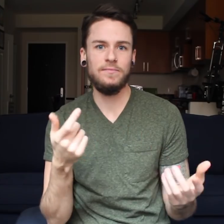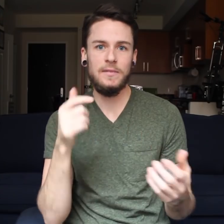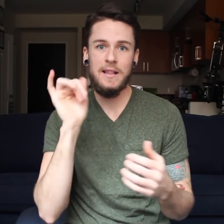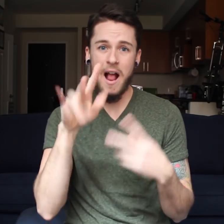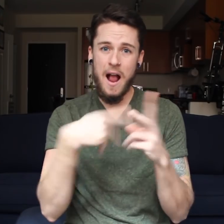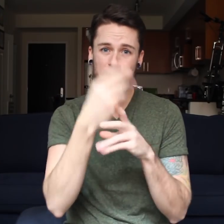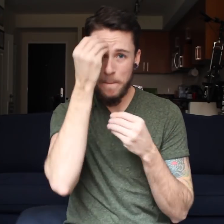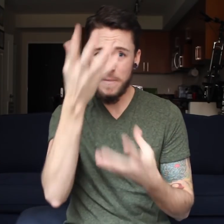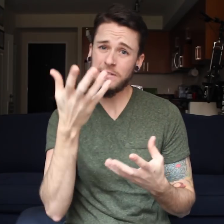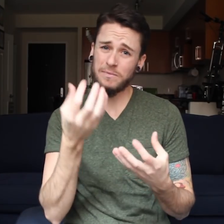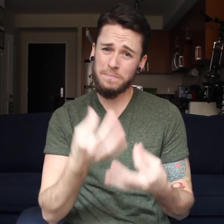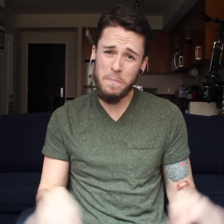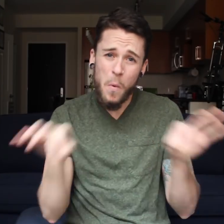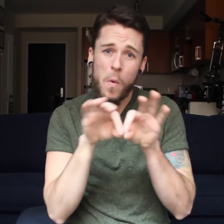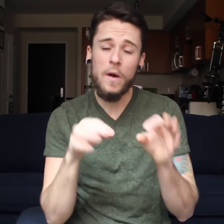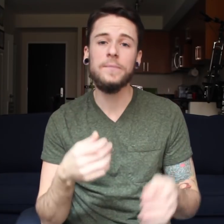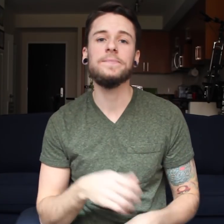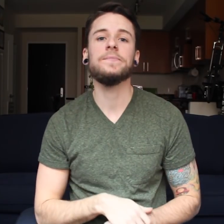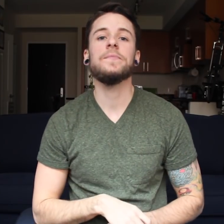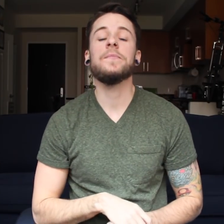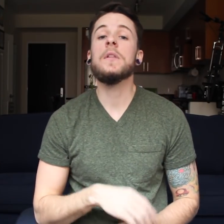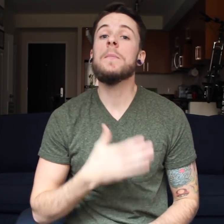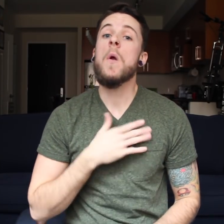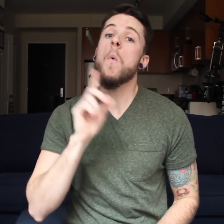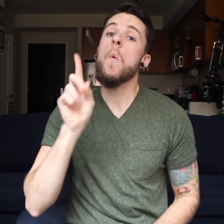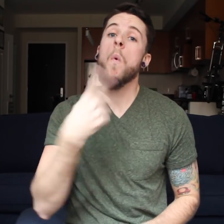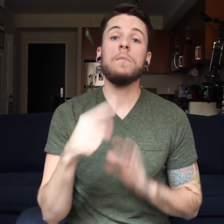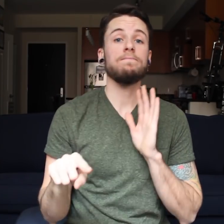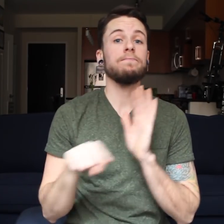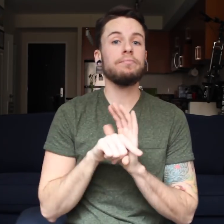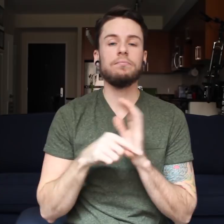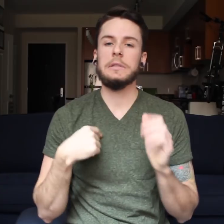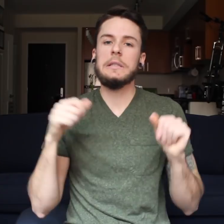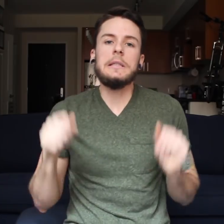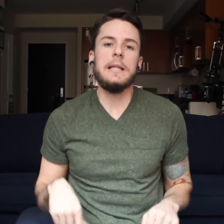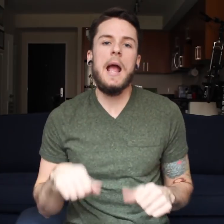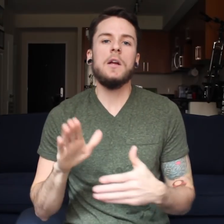and that kind of information is vital! The only downfall is that